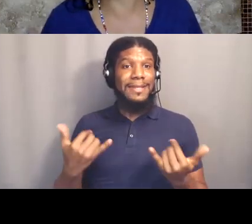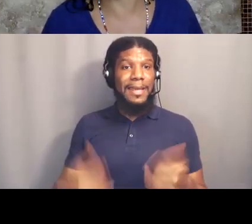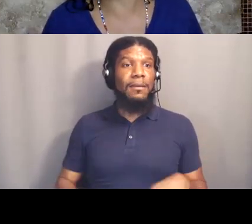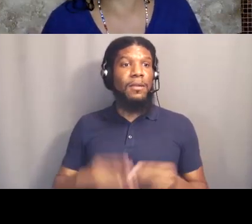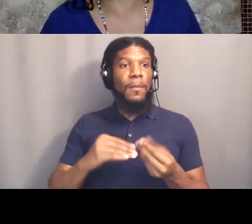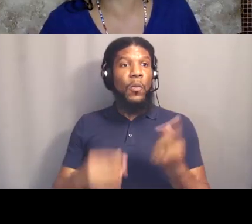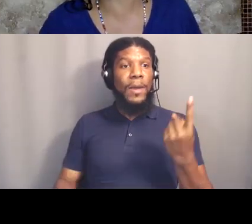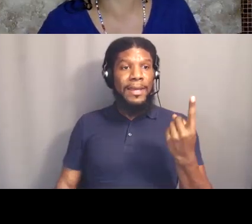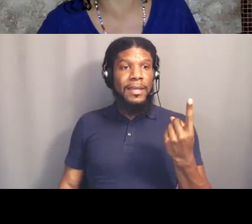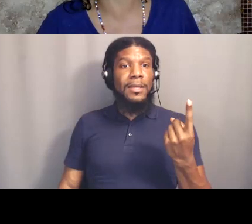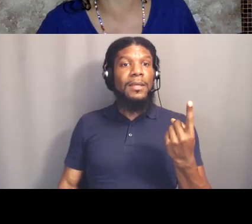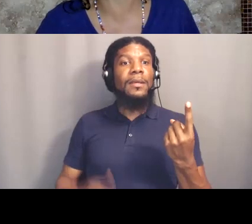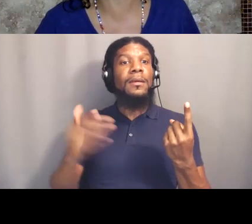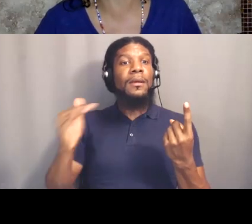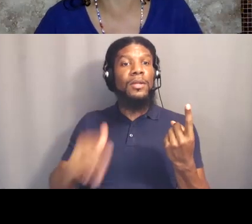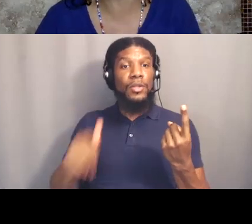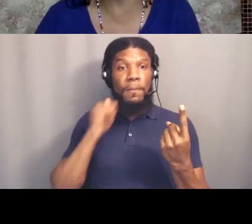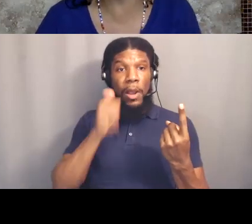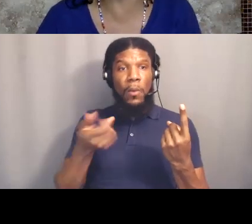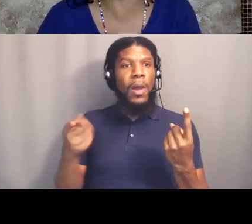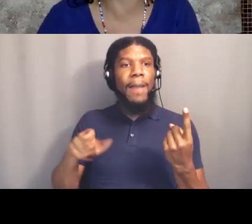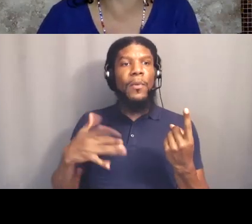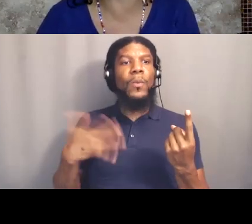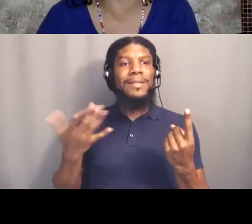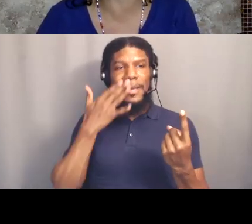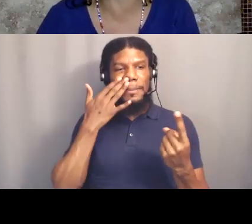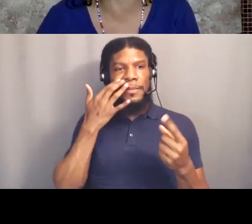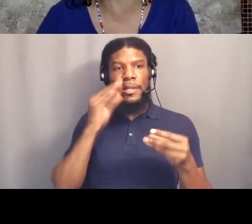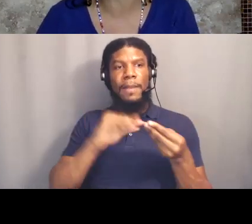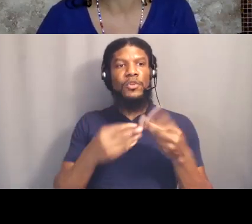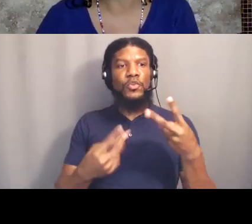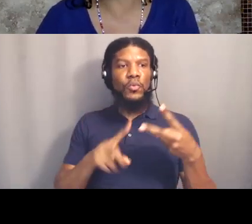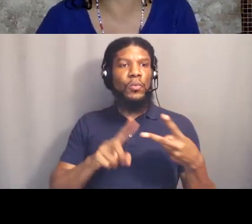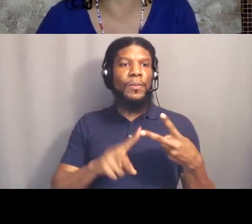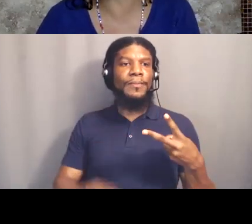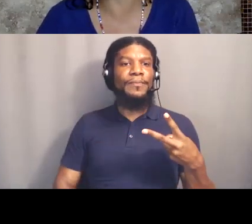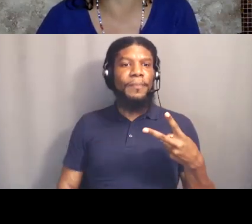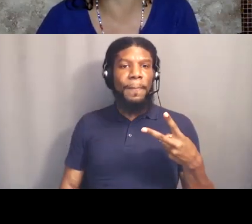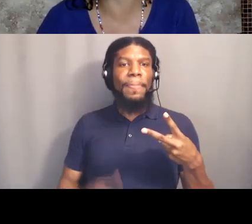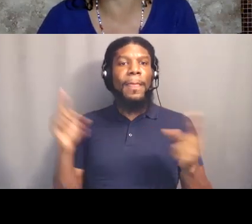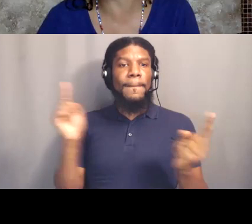Tomorrow our children are trying to completely defund LA school police, please meet them at five o'clock